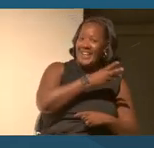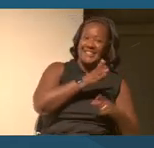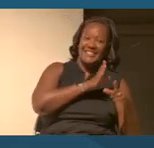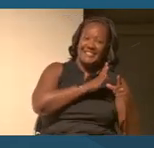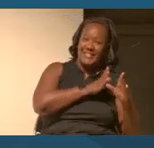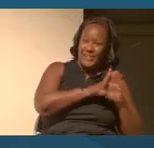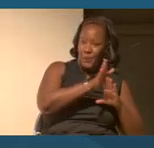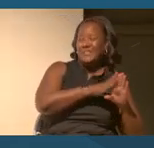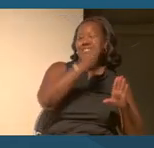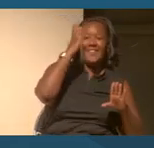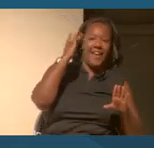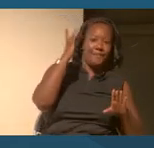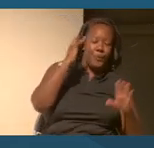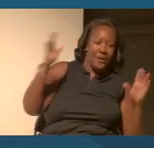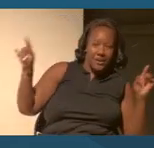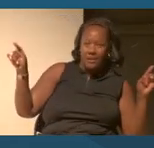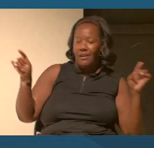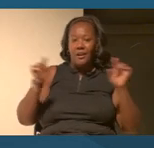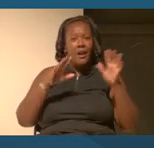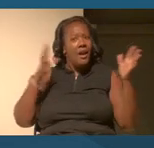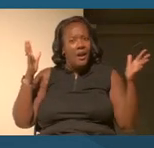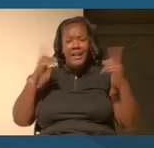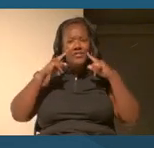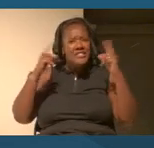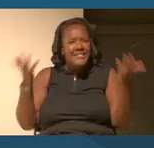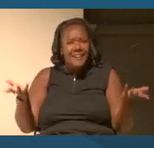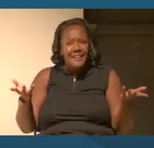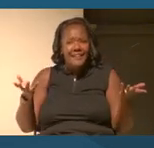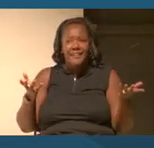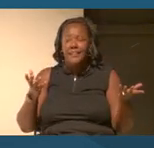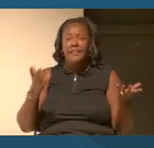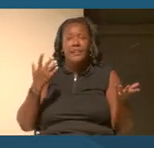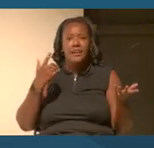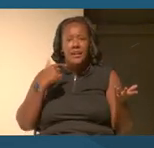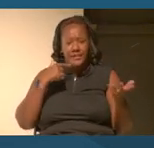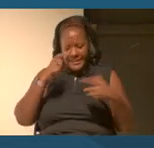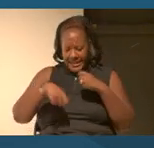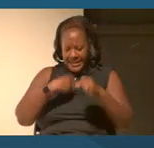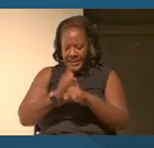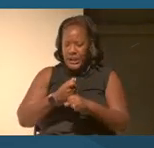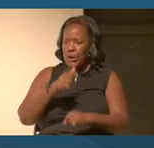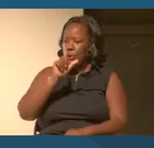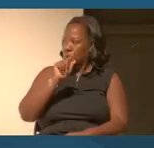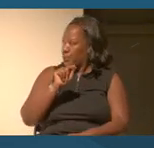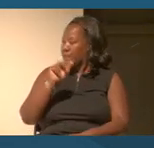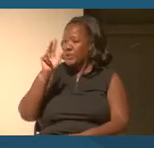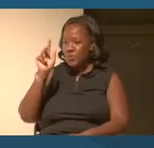And so I think how disparate even we are in 2023, how long it takes to think about a flight